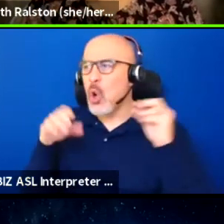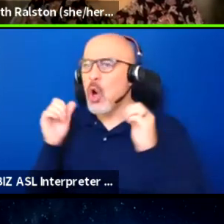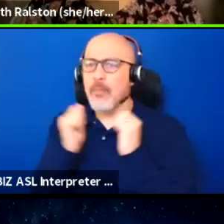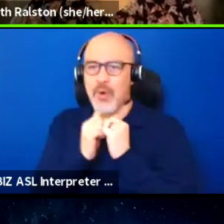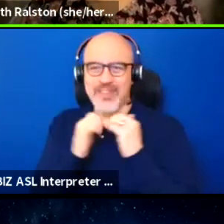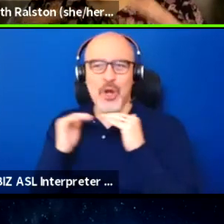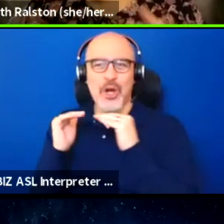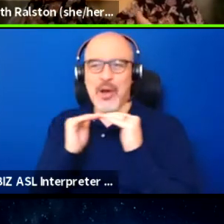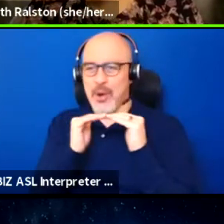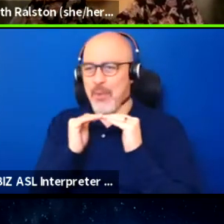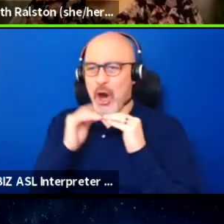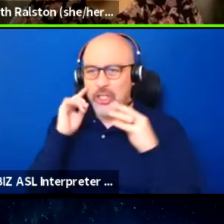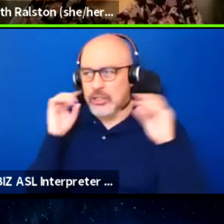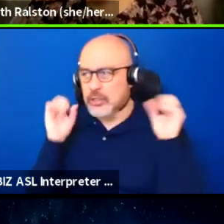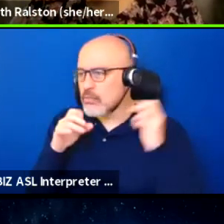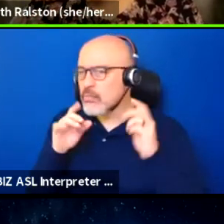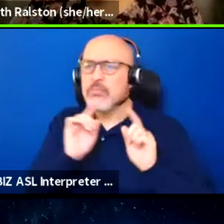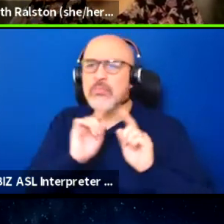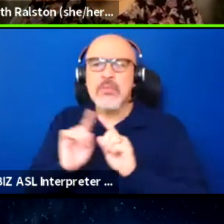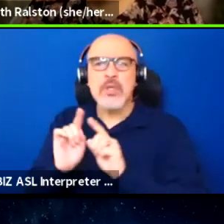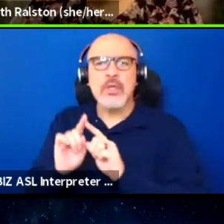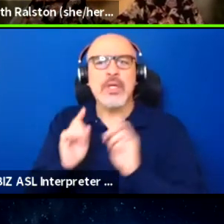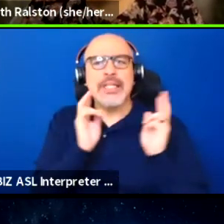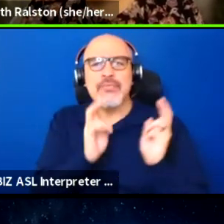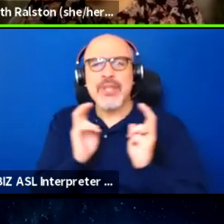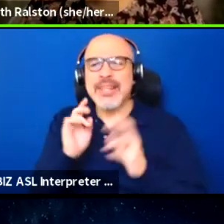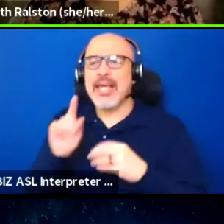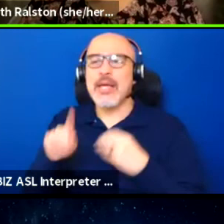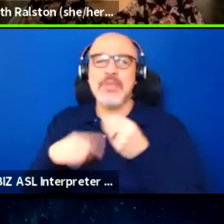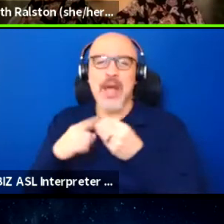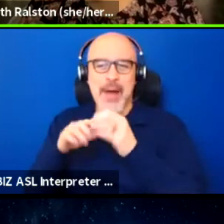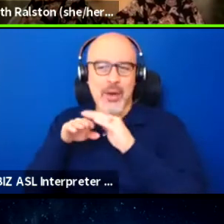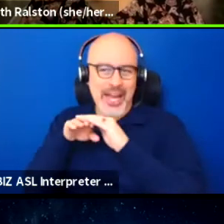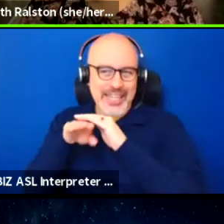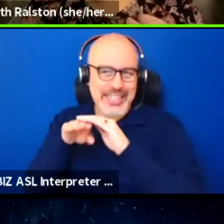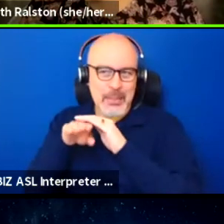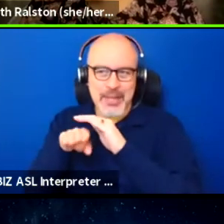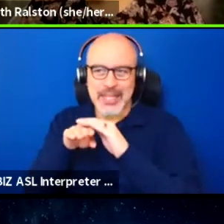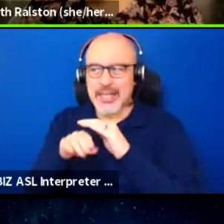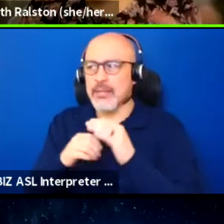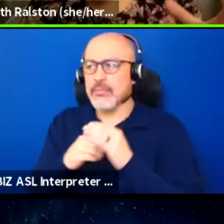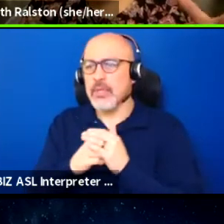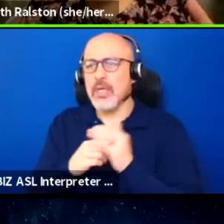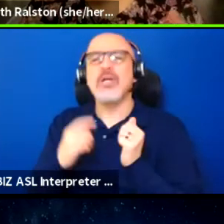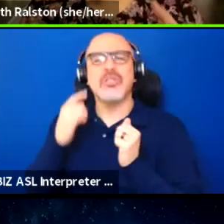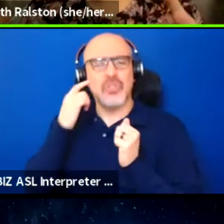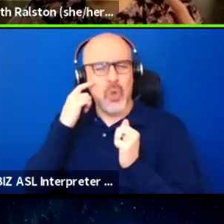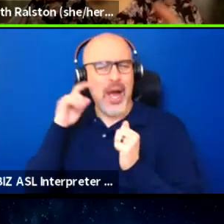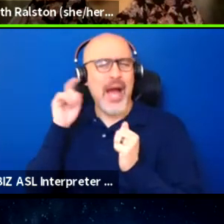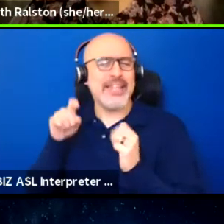different themes around accessibility, and so I think we need to provide more of a forum